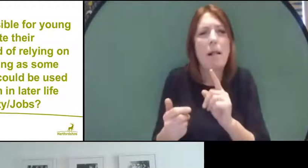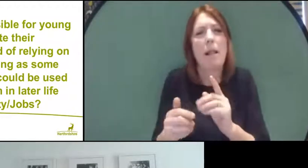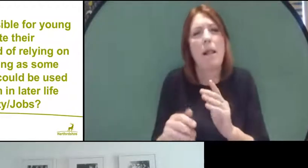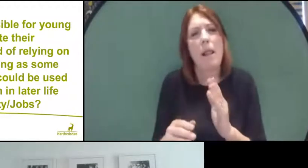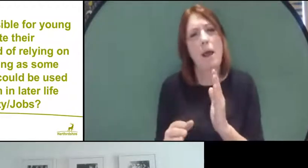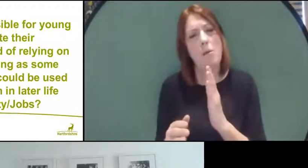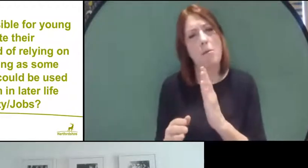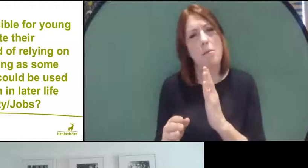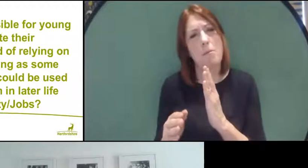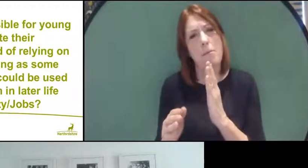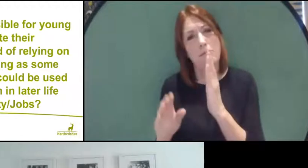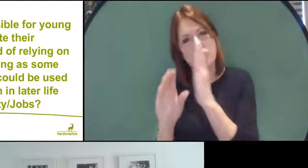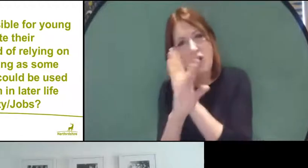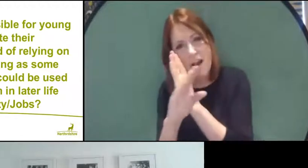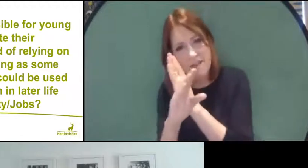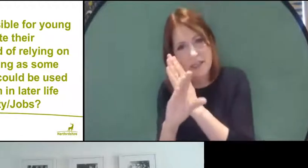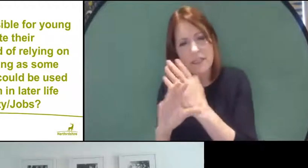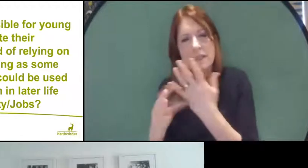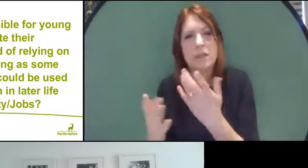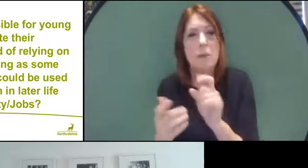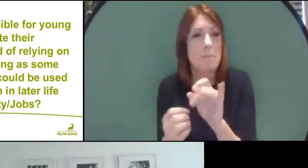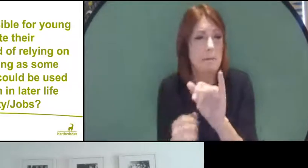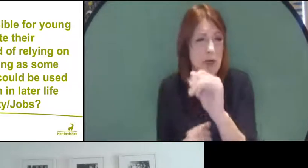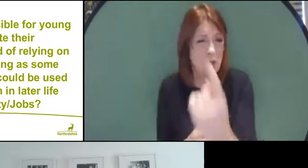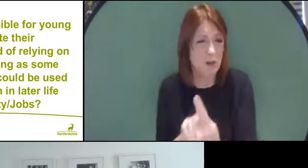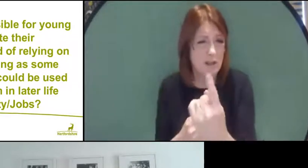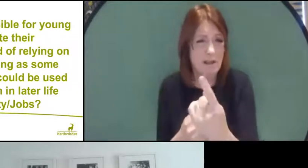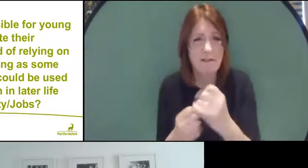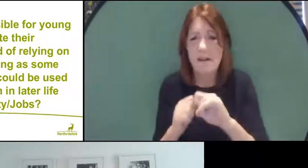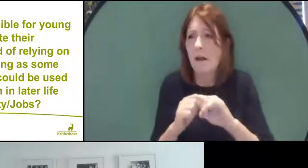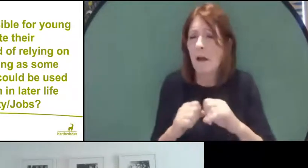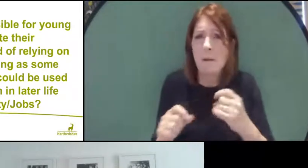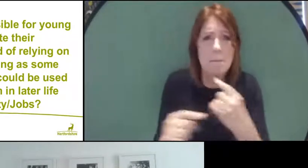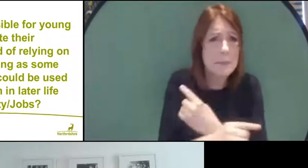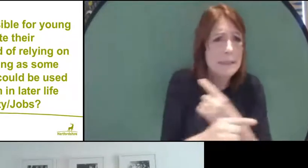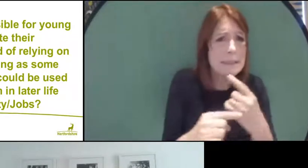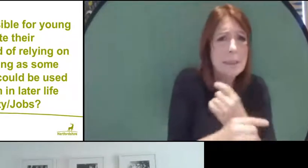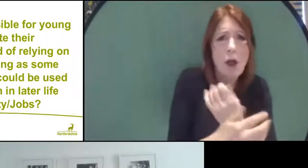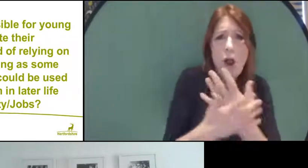So if you've missed a loss of school and you actually entered yourself as a private candidate,